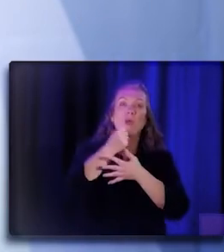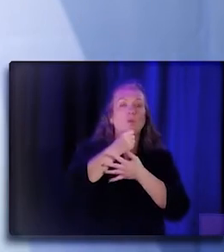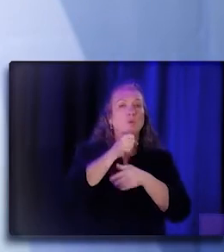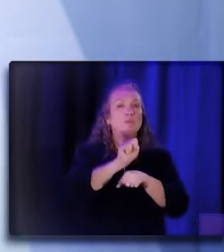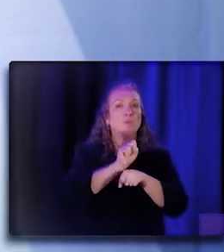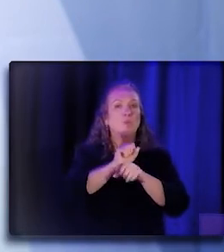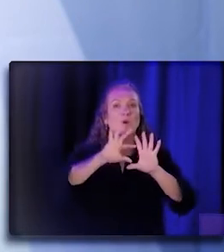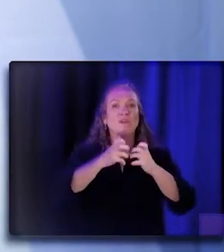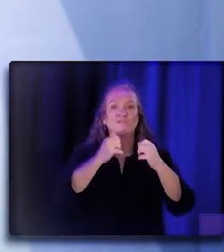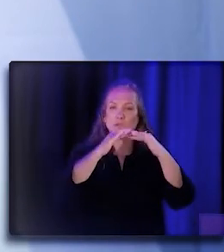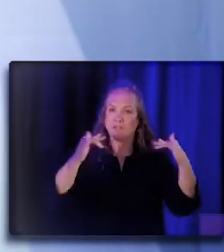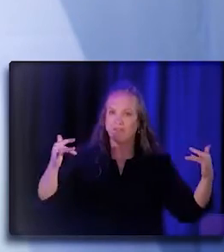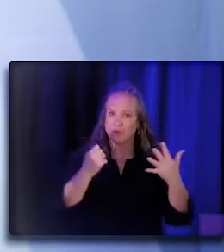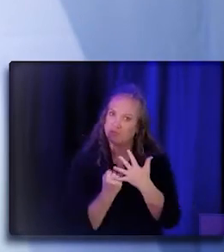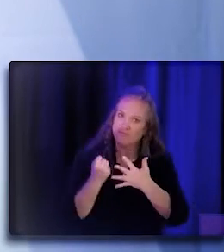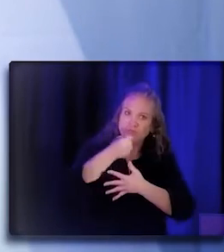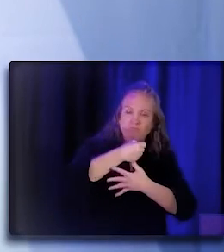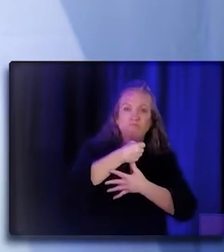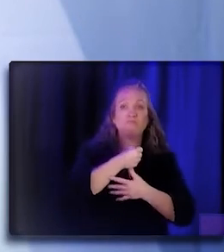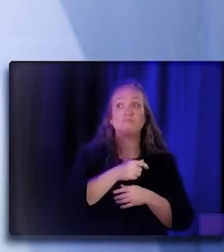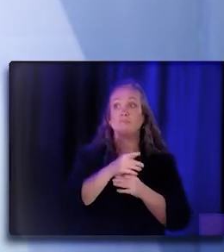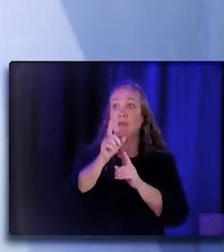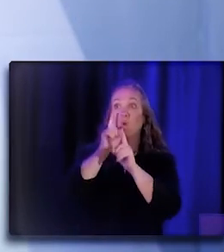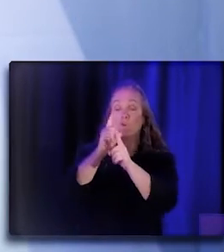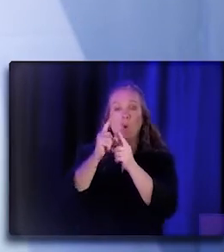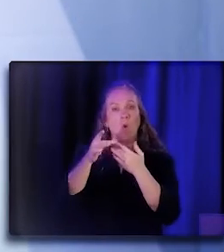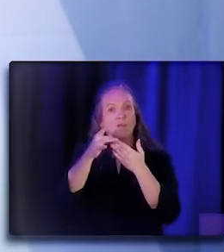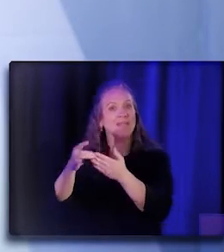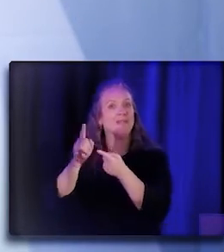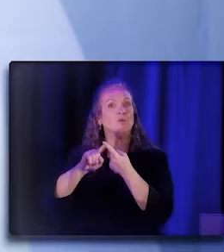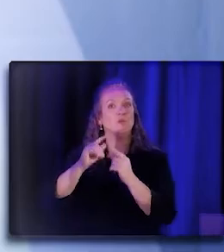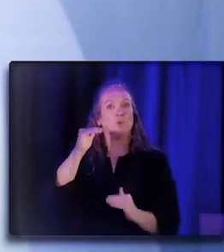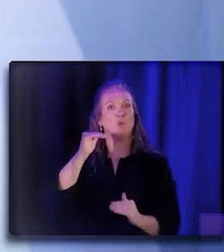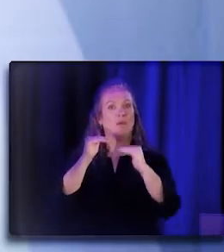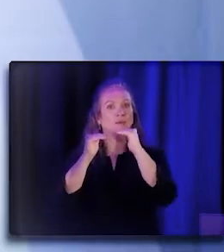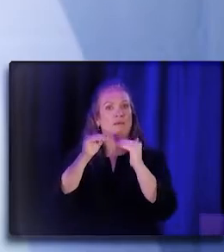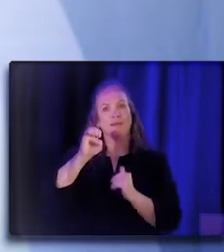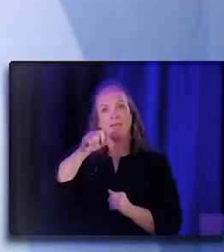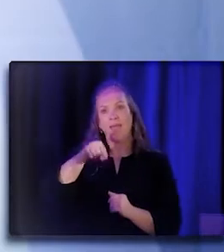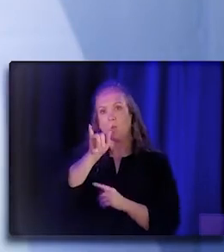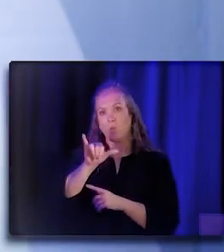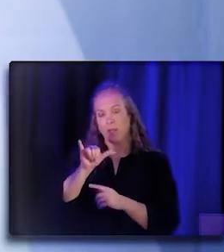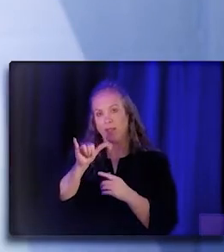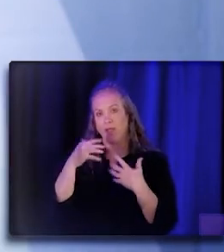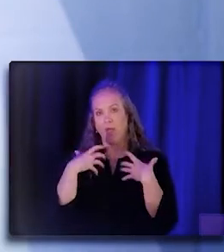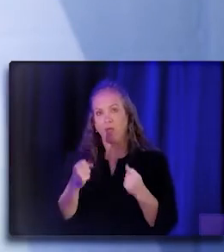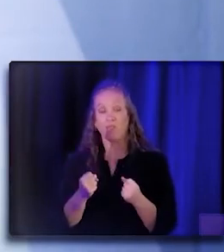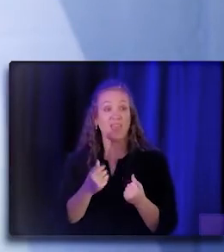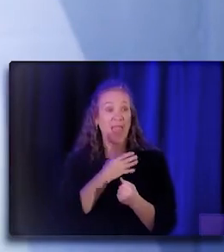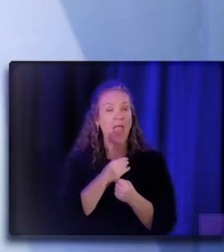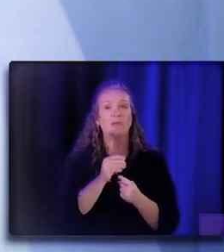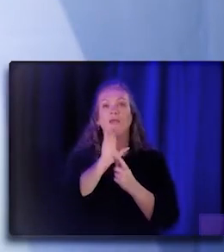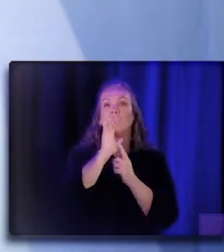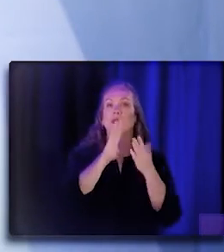lead to equitable health outcomes. And at the end of the day, really value community cultural wealth, you know, the wisdom, the values,